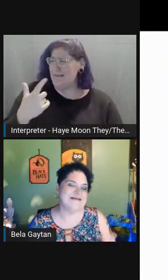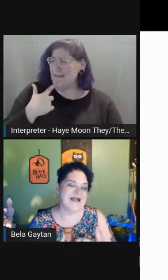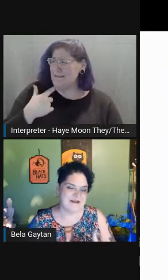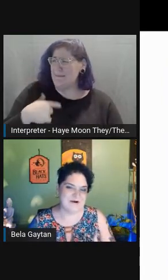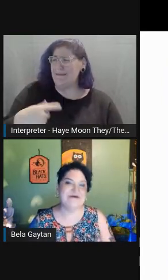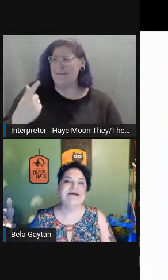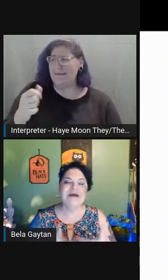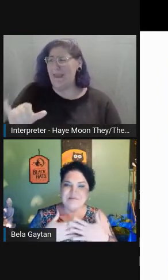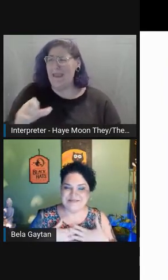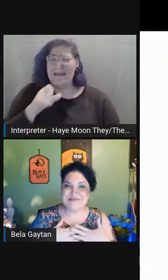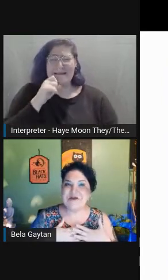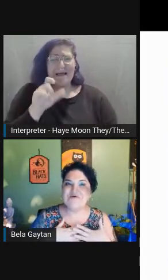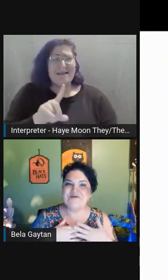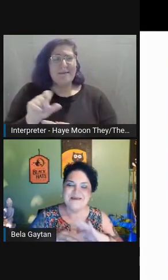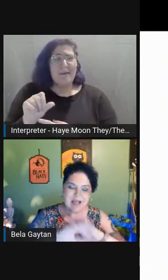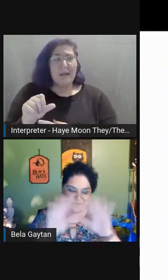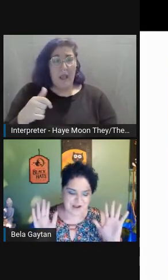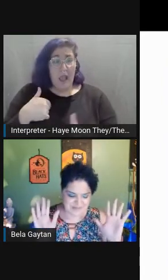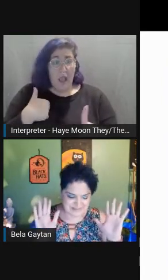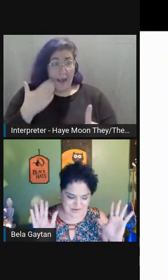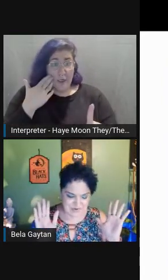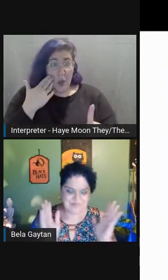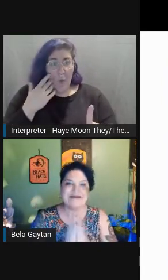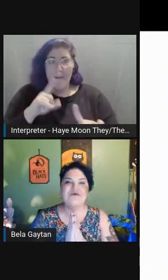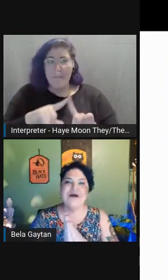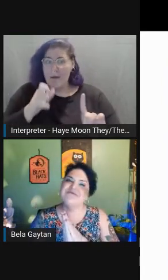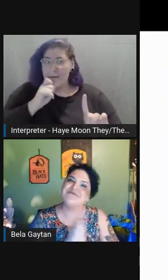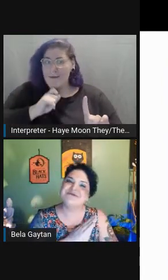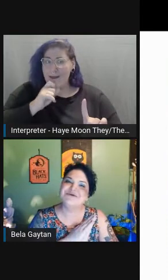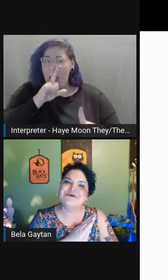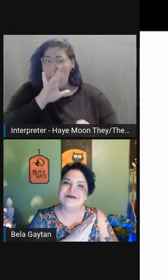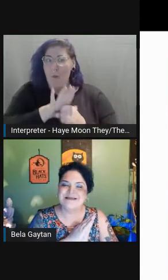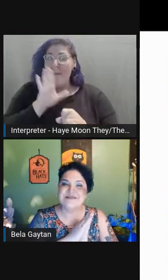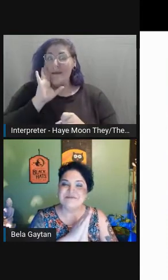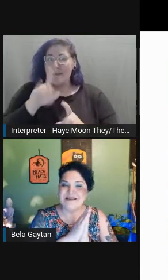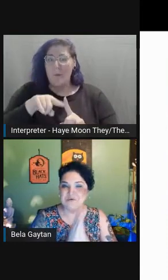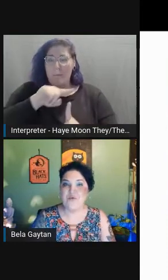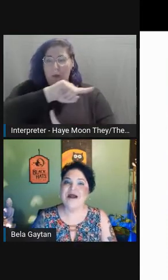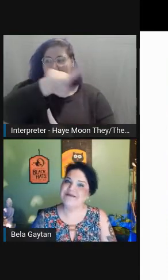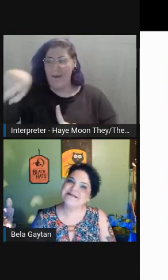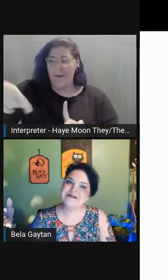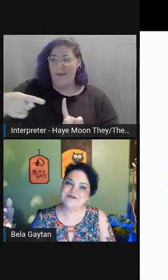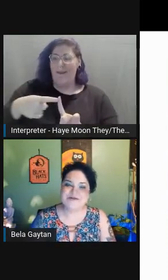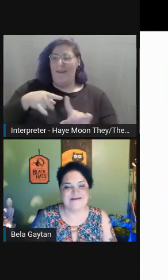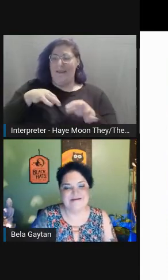I know, but just bear with me, I promise I will bring it around full circle and explain why that's included in here.